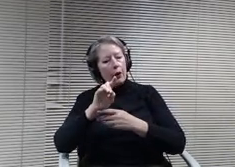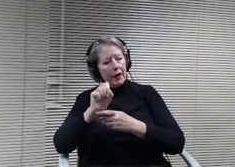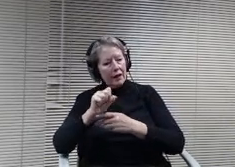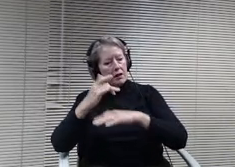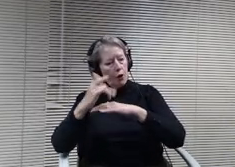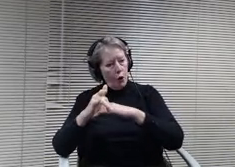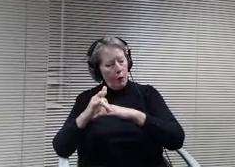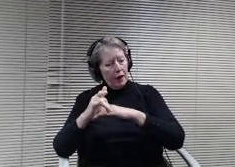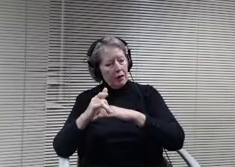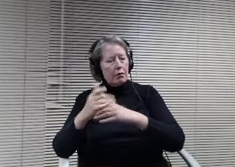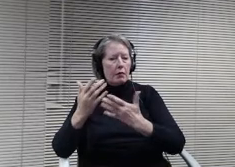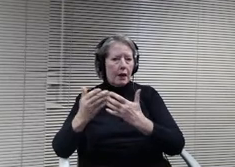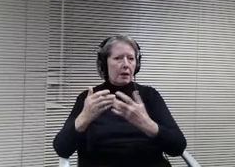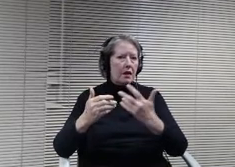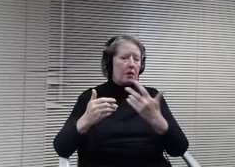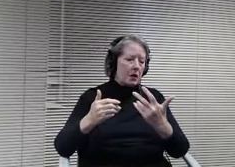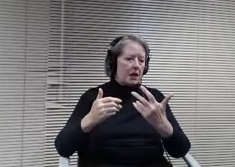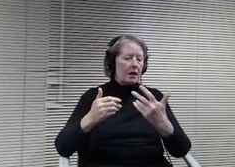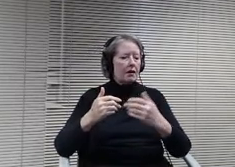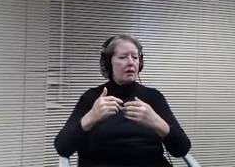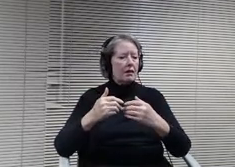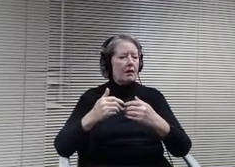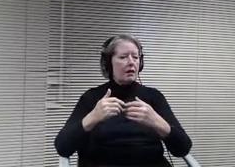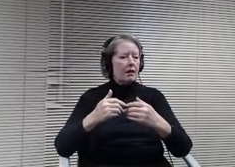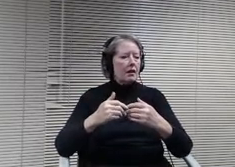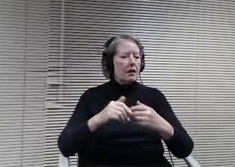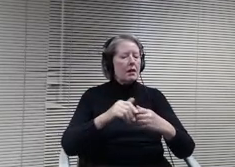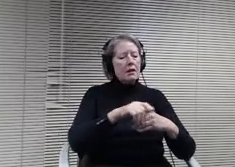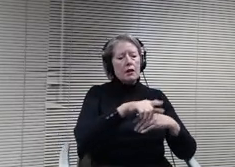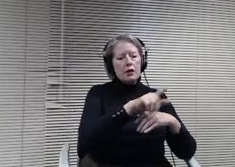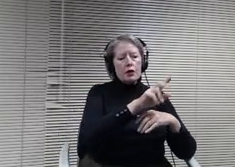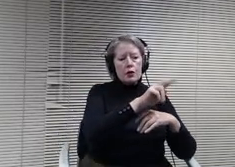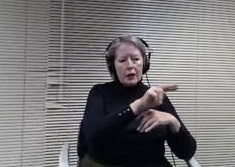Or 2223 then looking at the fact of adding automotive two and